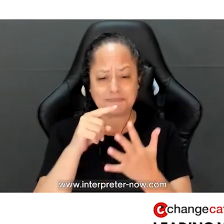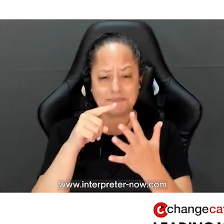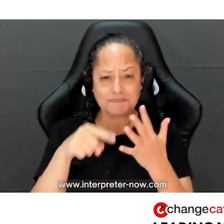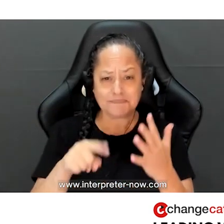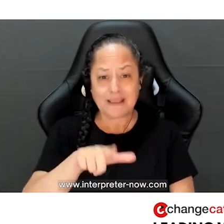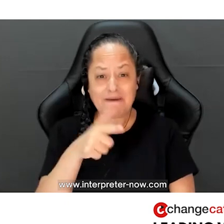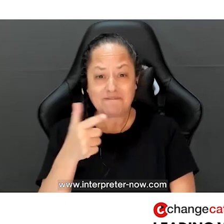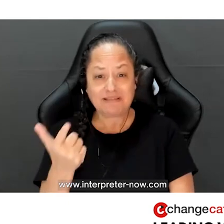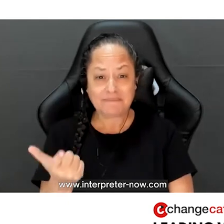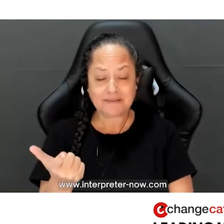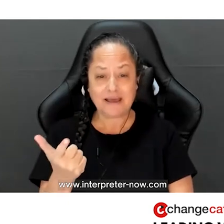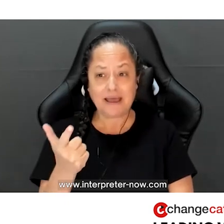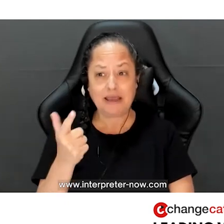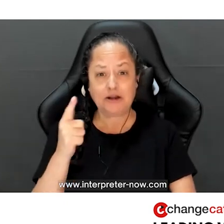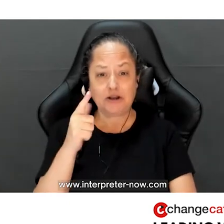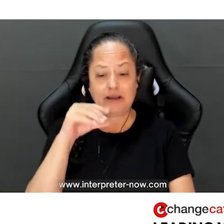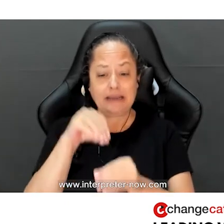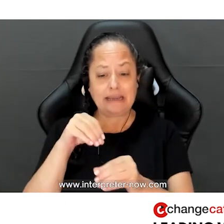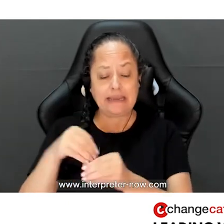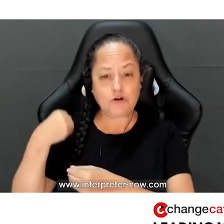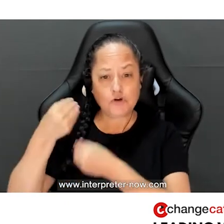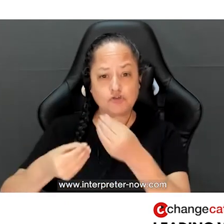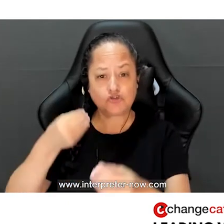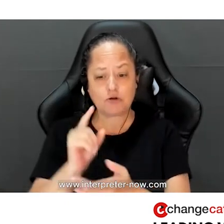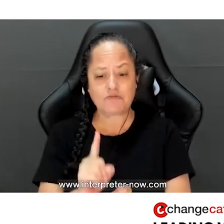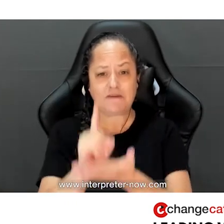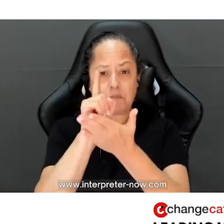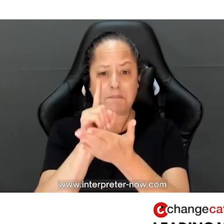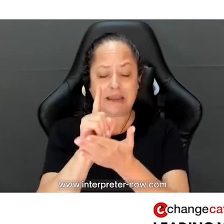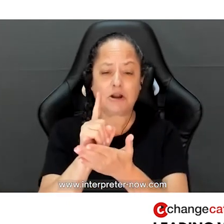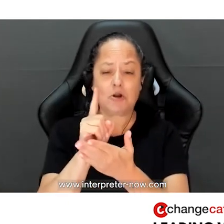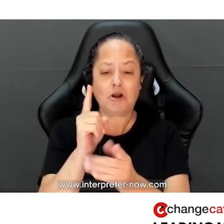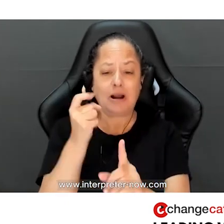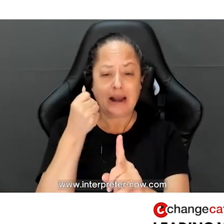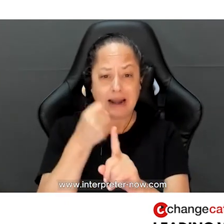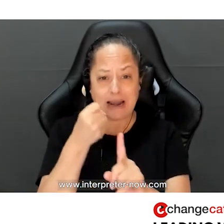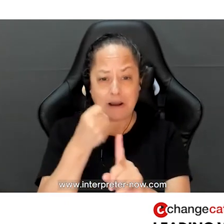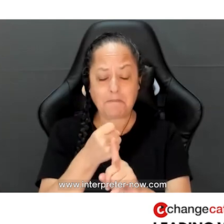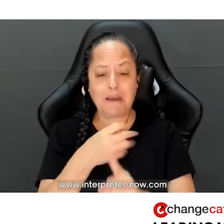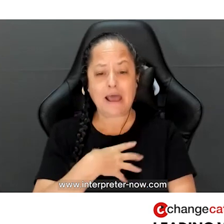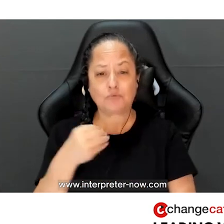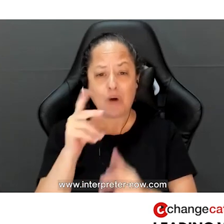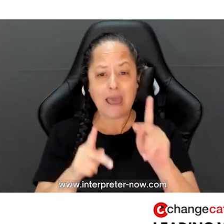finances. On the flip side, the intergenerational privilege and power impacts White people's